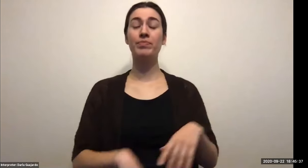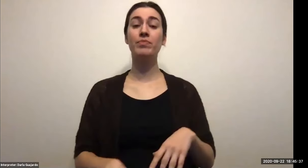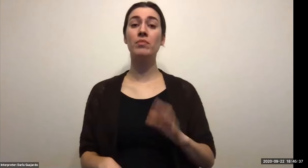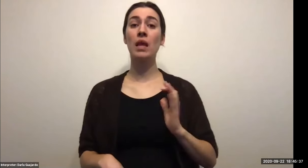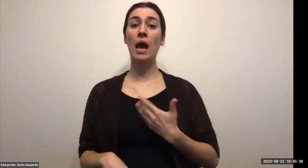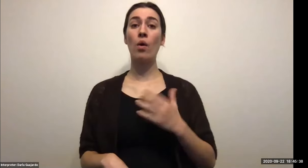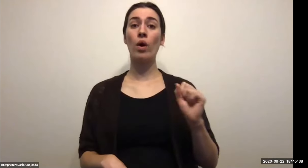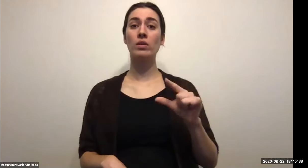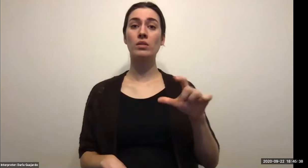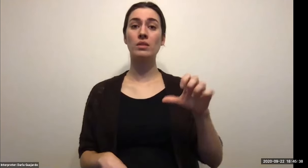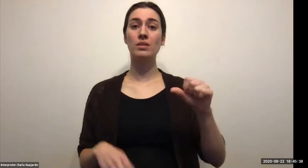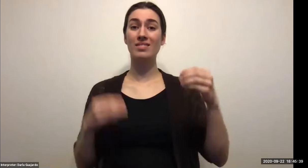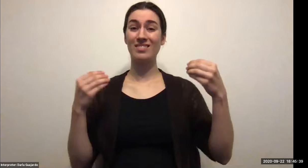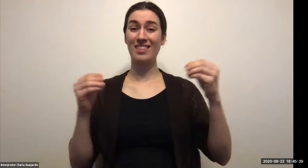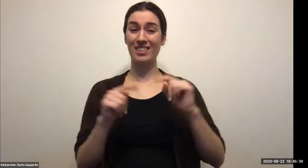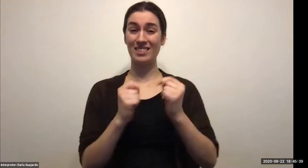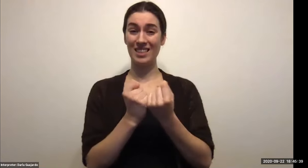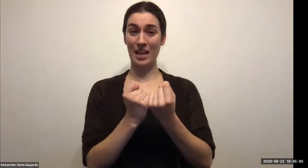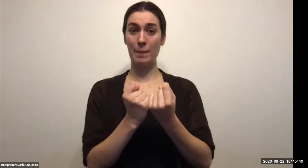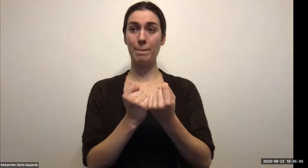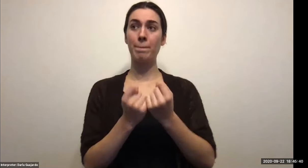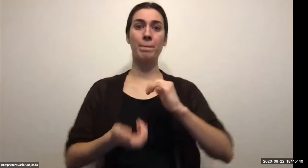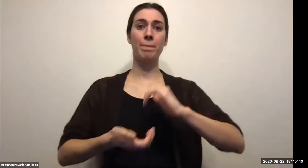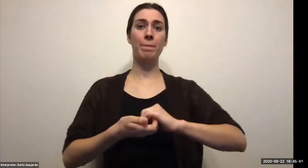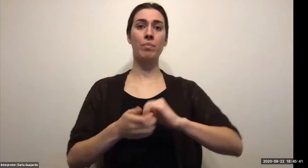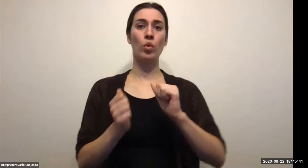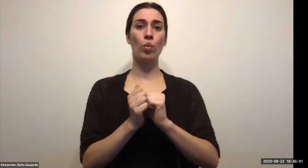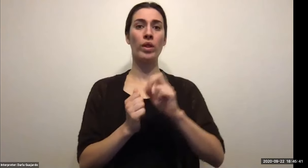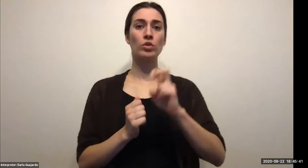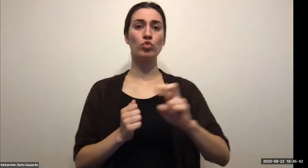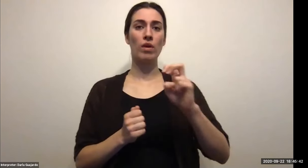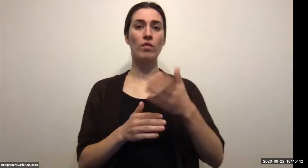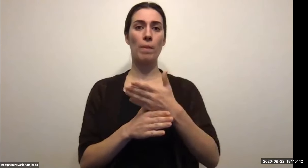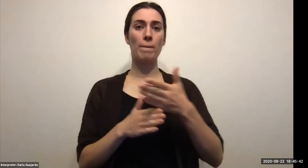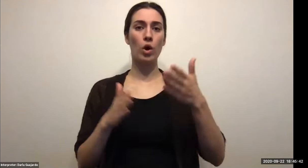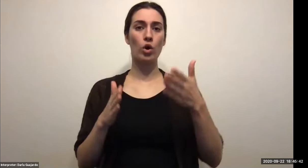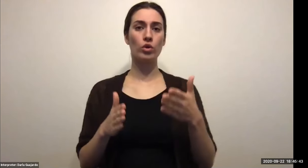Keith Wolling: I could have a bigger hotel and one of our hotels was the largest franchise shared in in the world at one point.